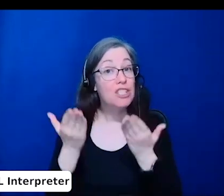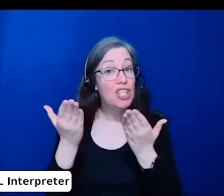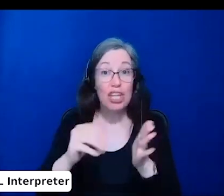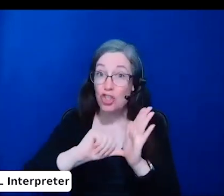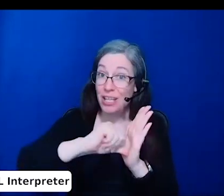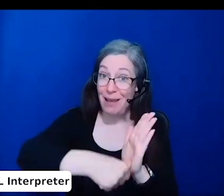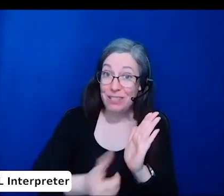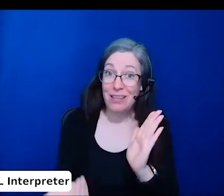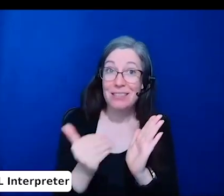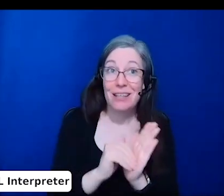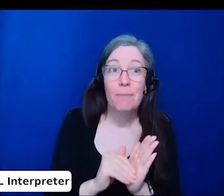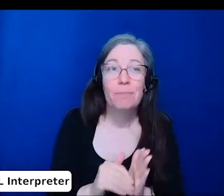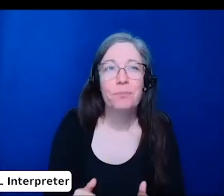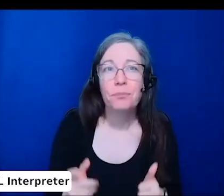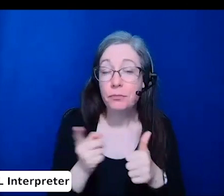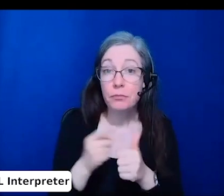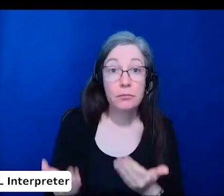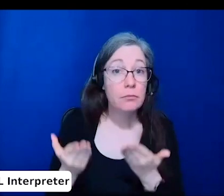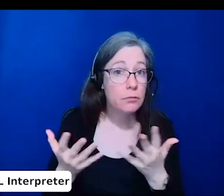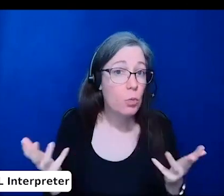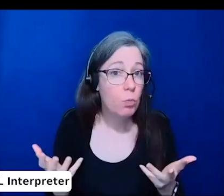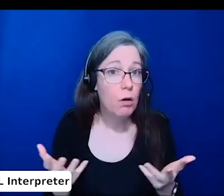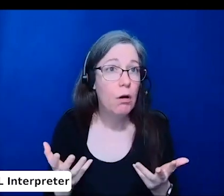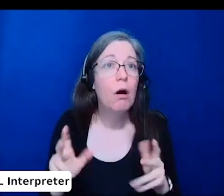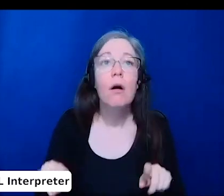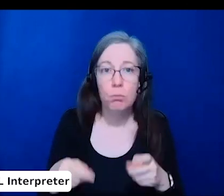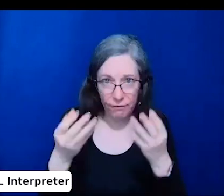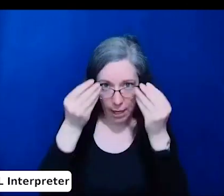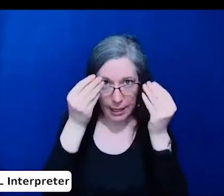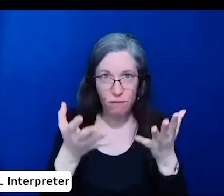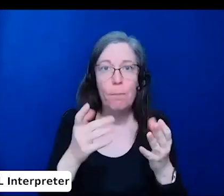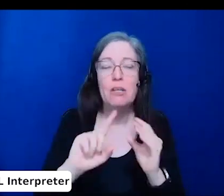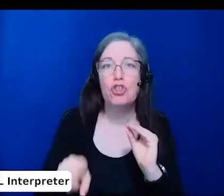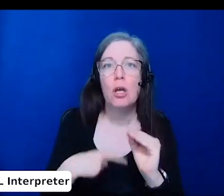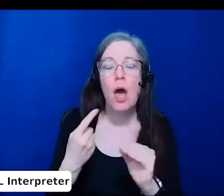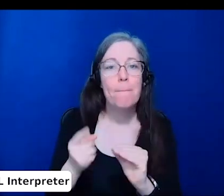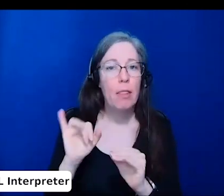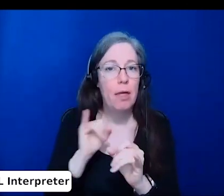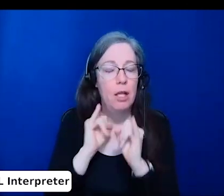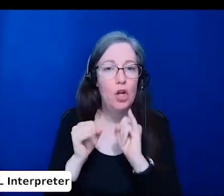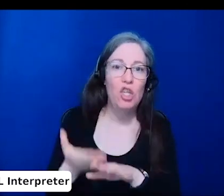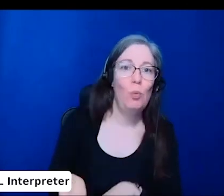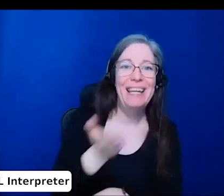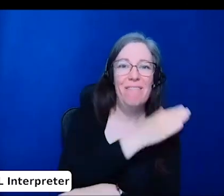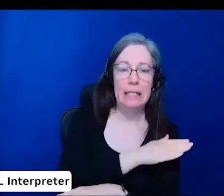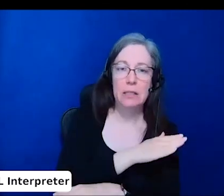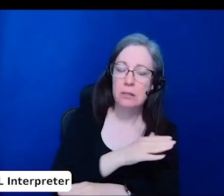The first is to provide information about the interview in advance to all interviewees.